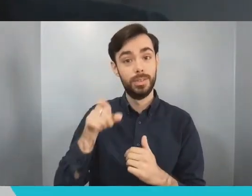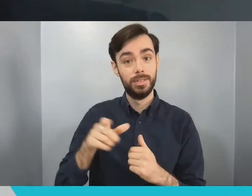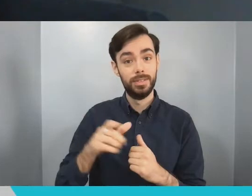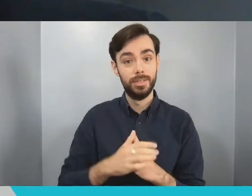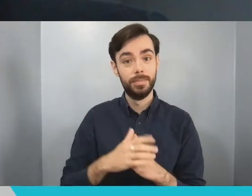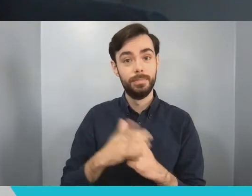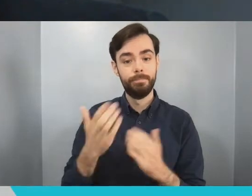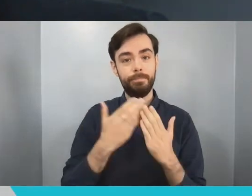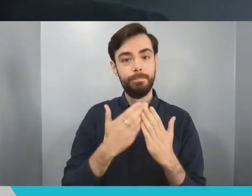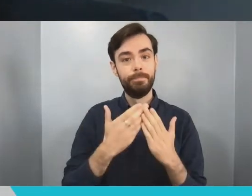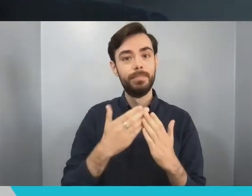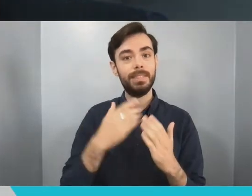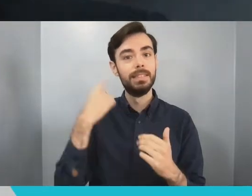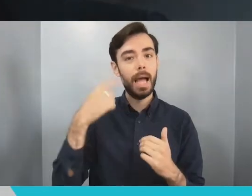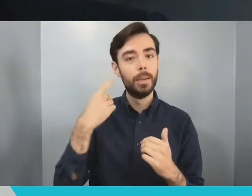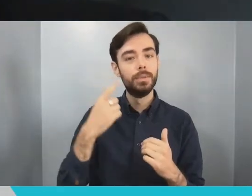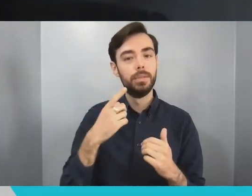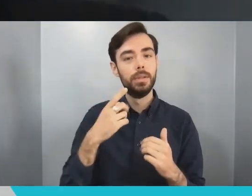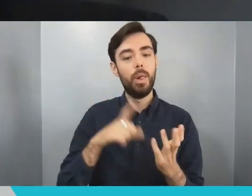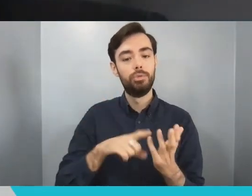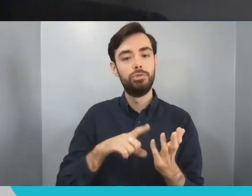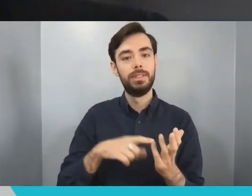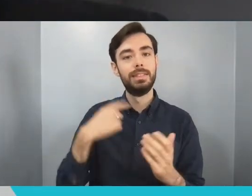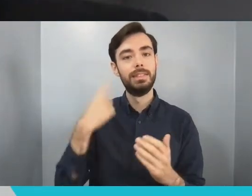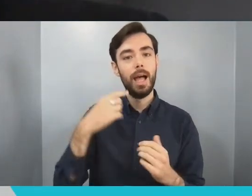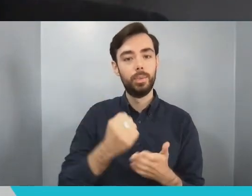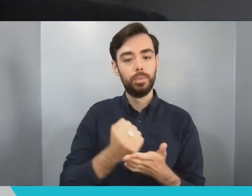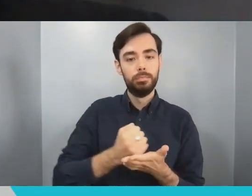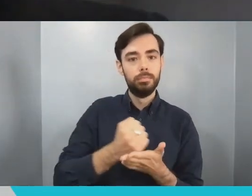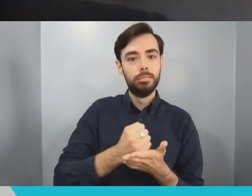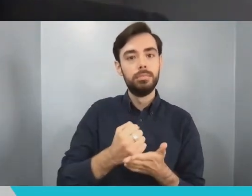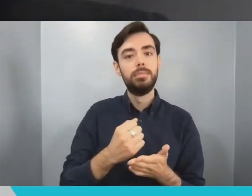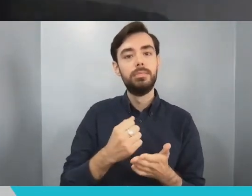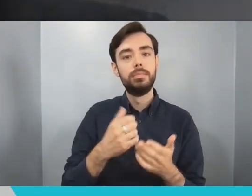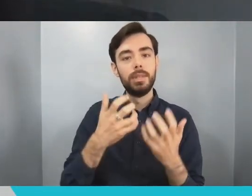in Computer Science at Bristol. He further developed the initial concept to